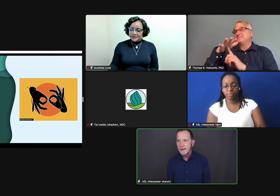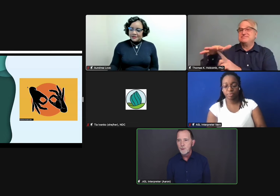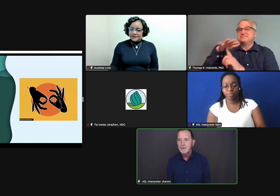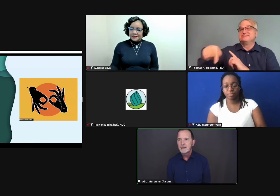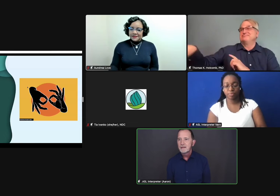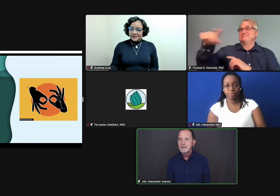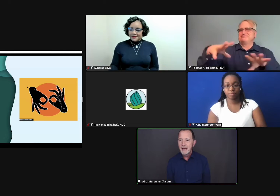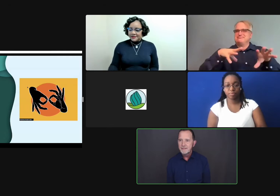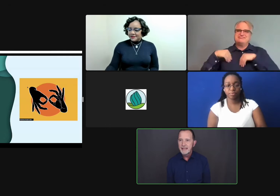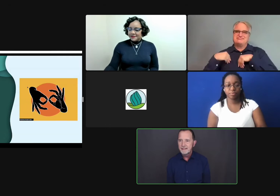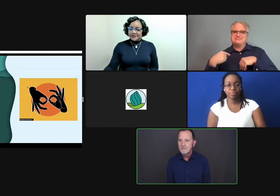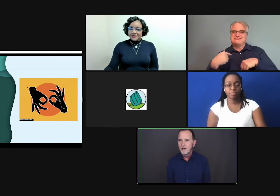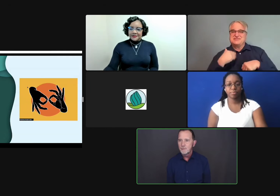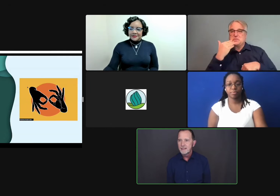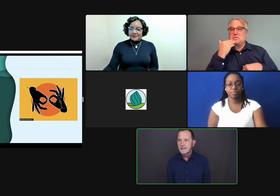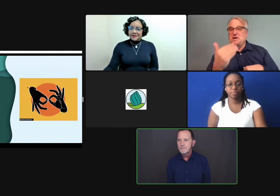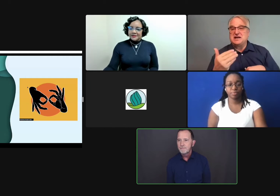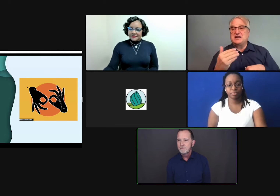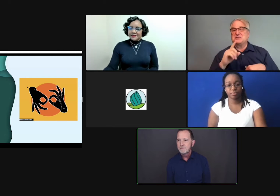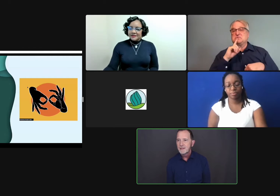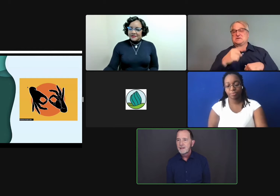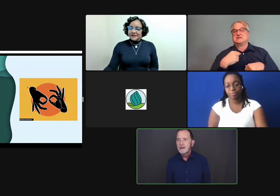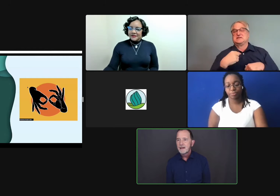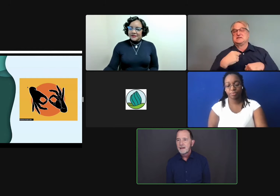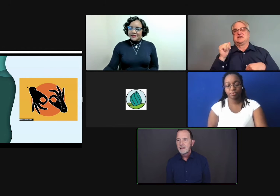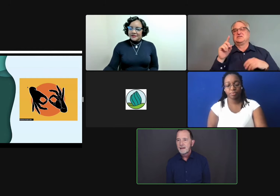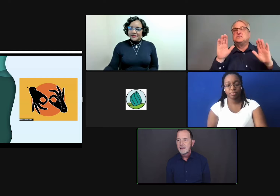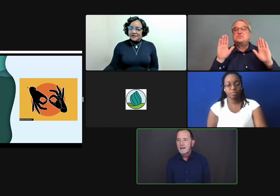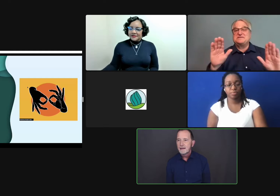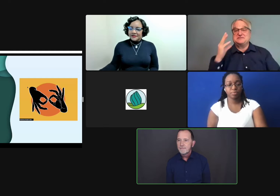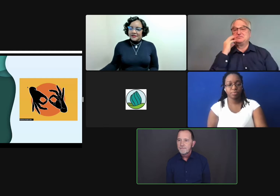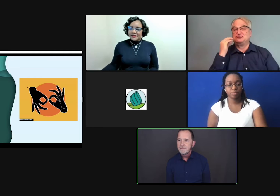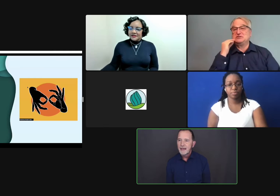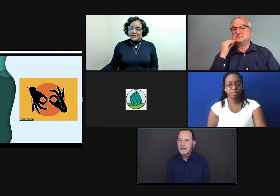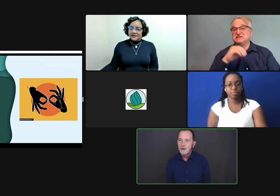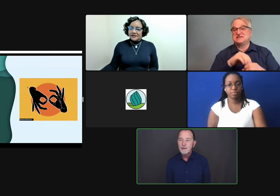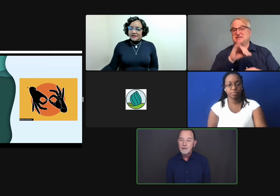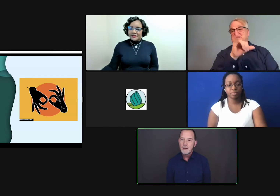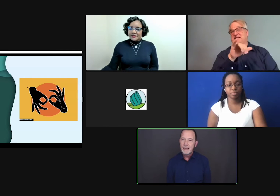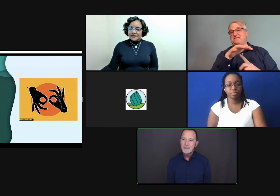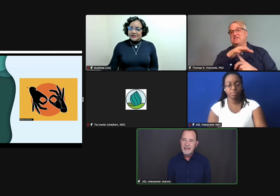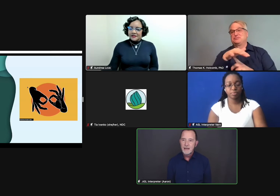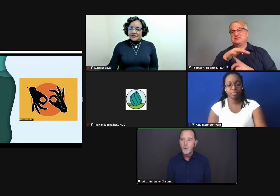and helped me navigate the environment and, all in all, I would say, had